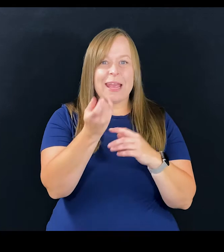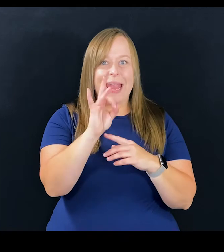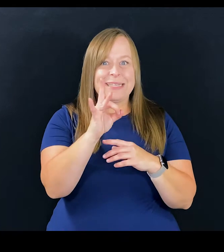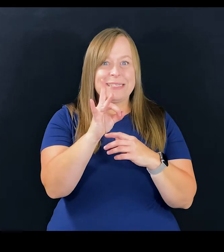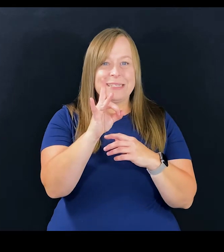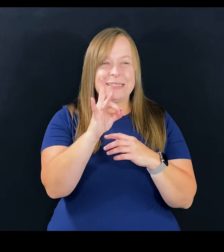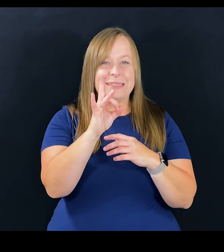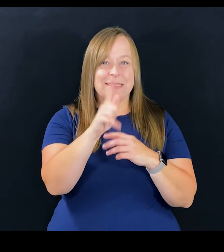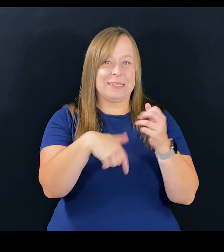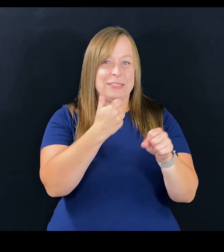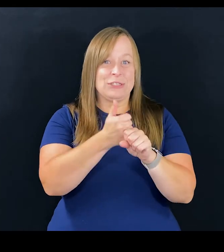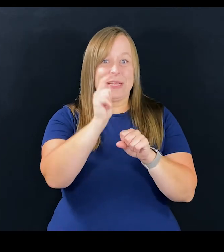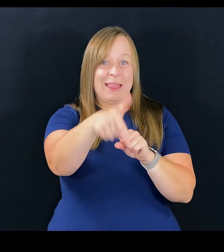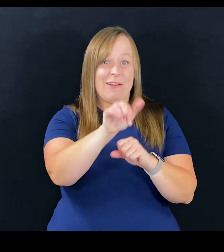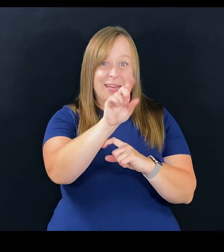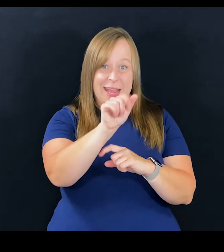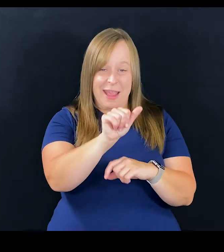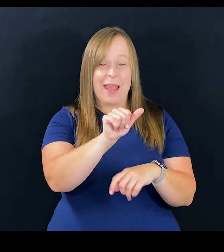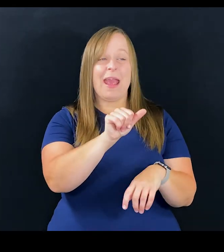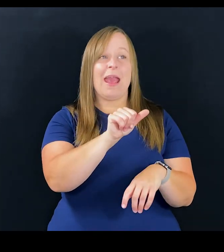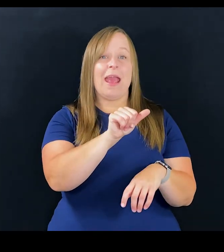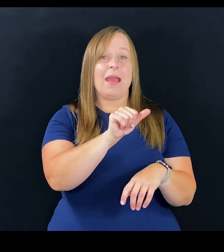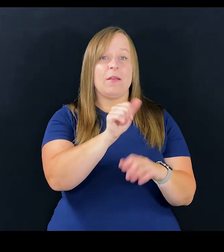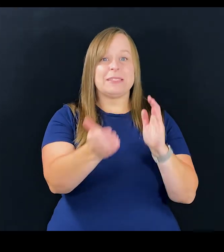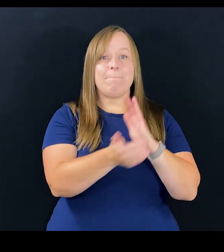18 years after the passage of the ADA, it was amended